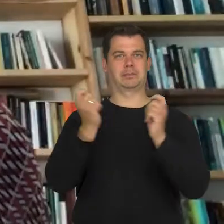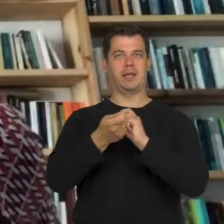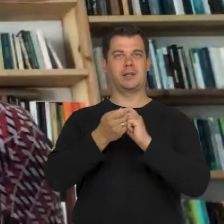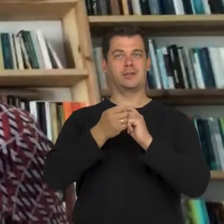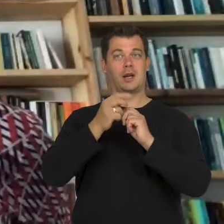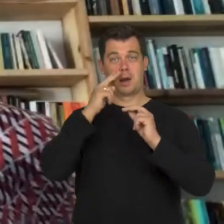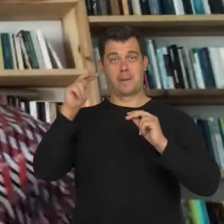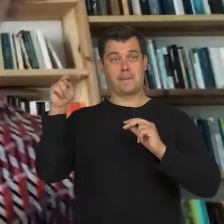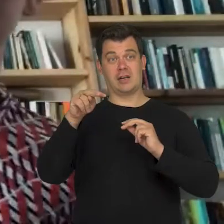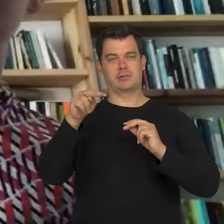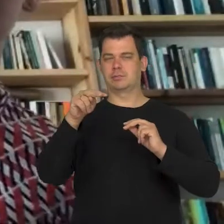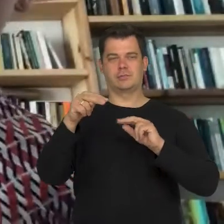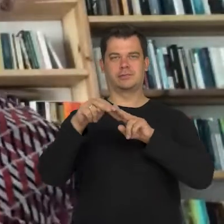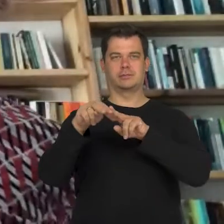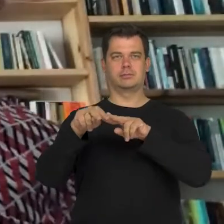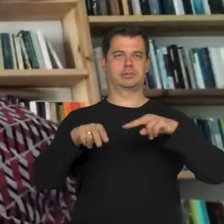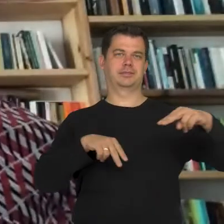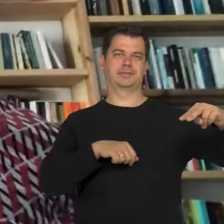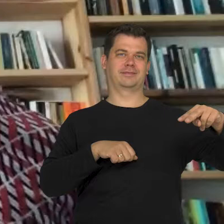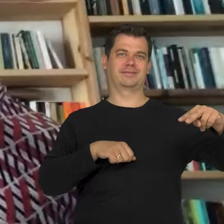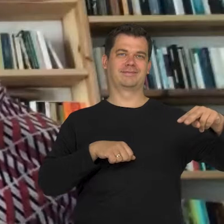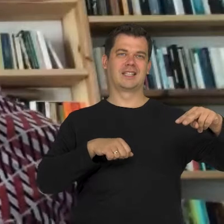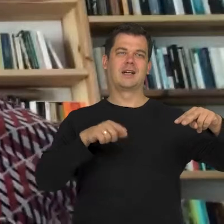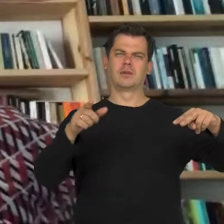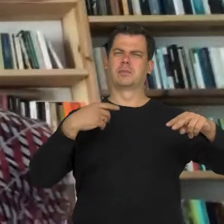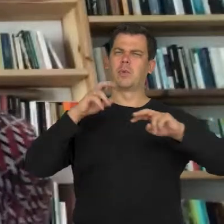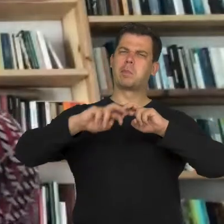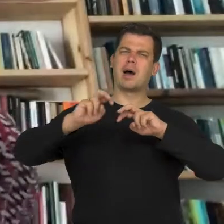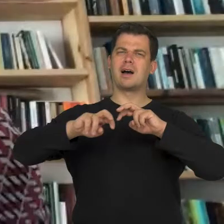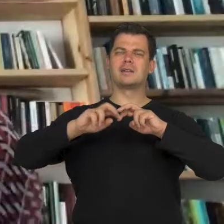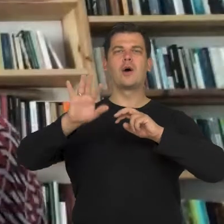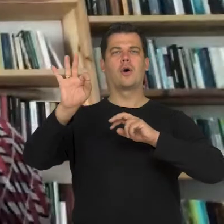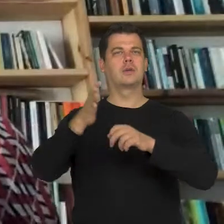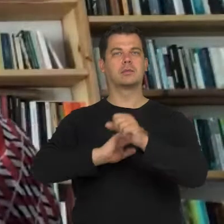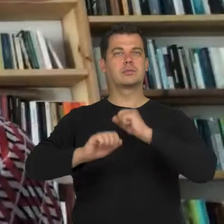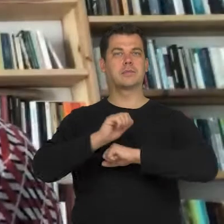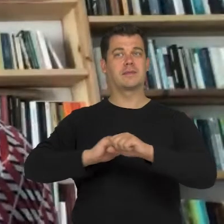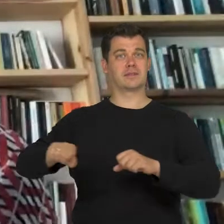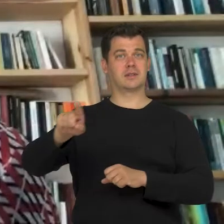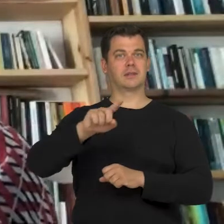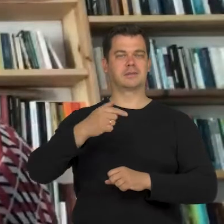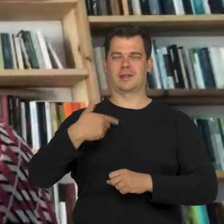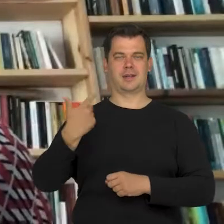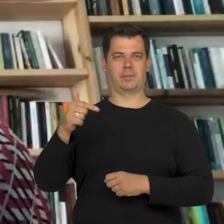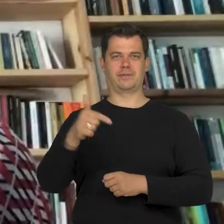People researching disabilities write that we shouldn't think about our bodies as something that will